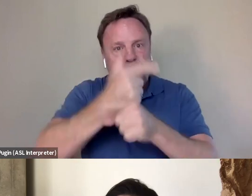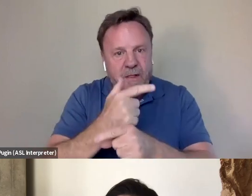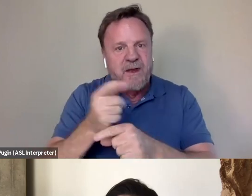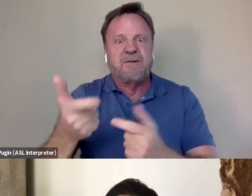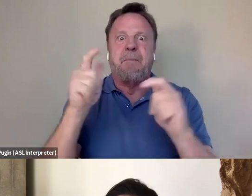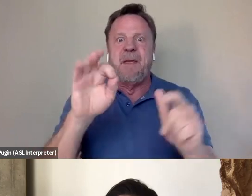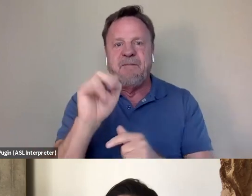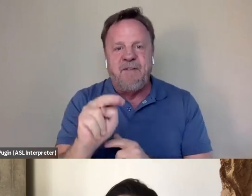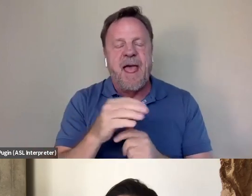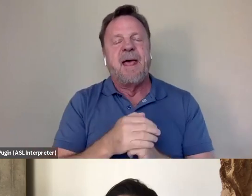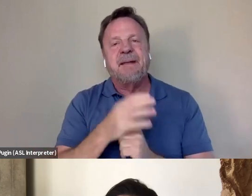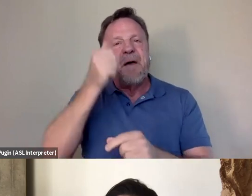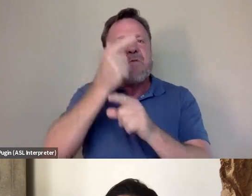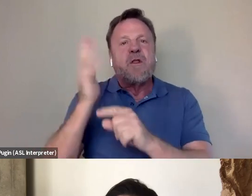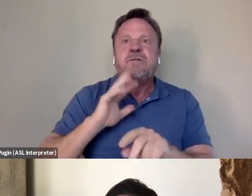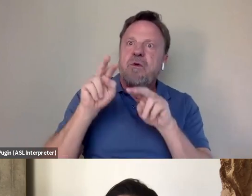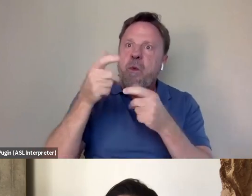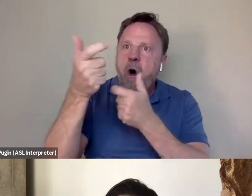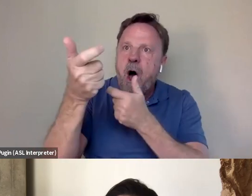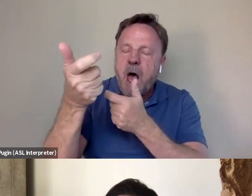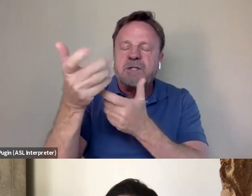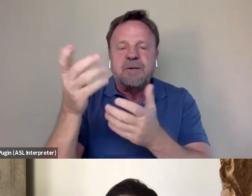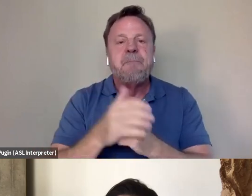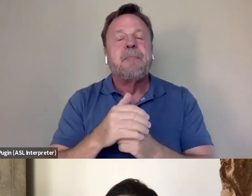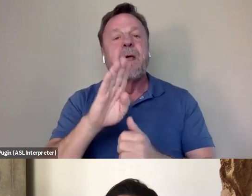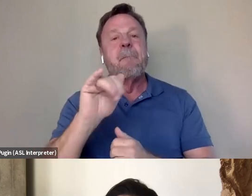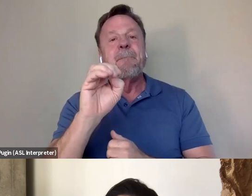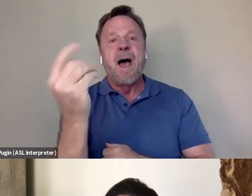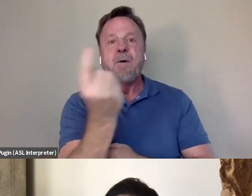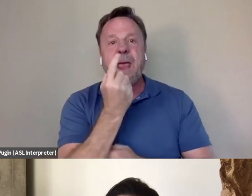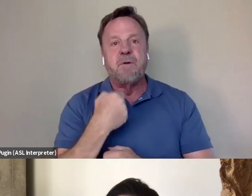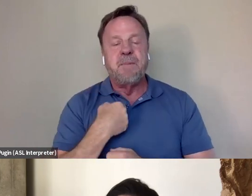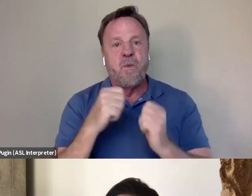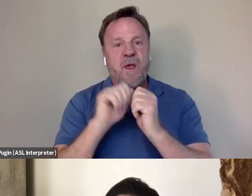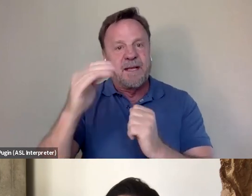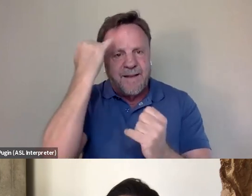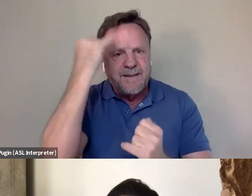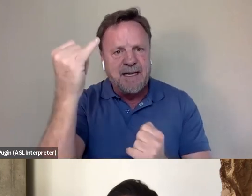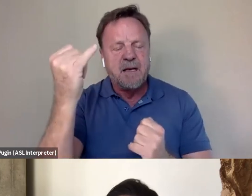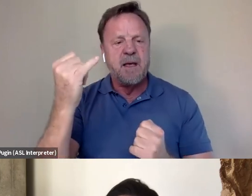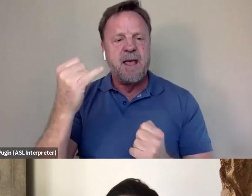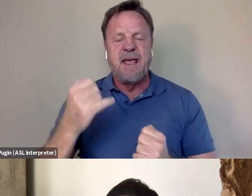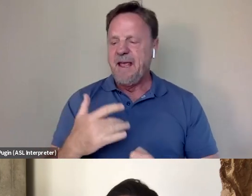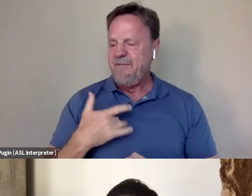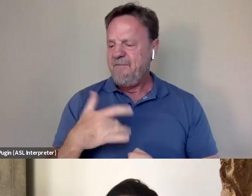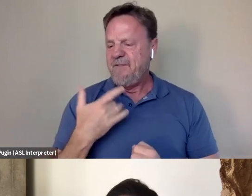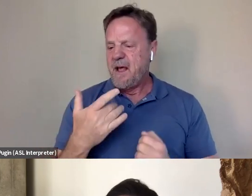and, you know, and yeah. So when, when Bao came to me with the idea, it felt so much more intimate,